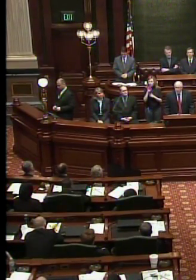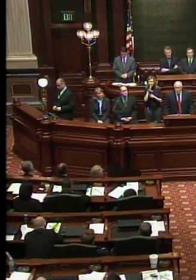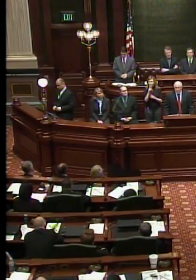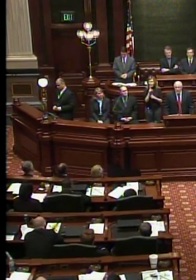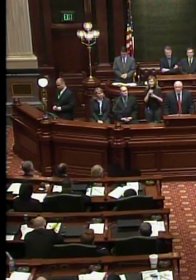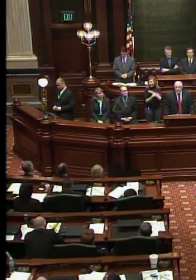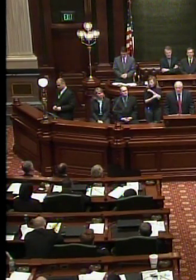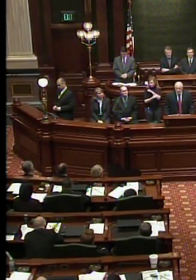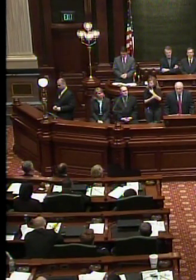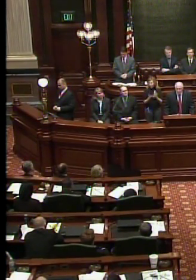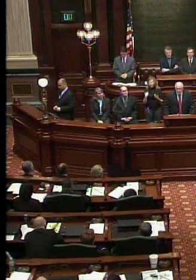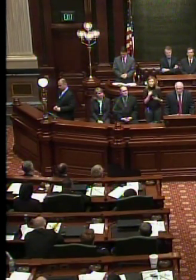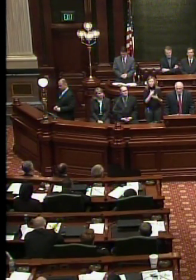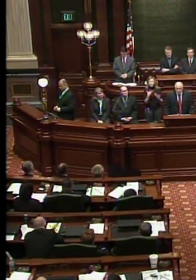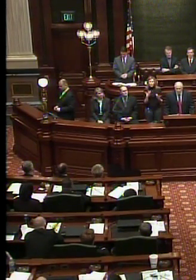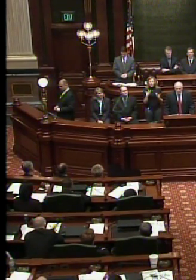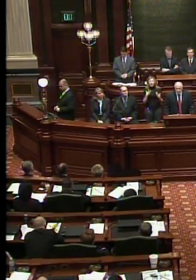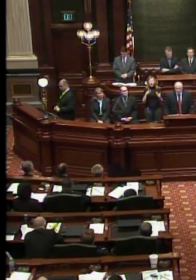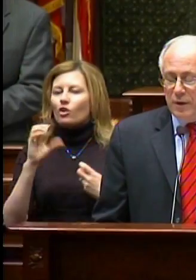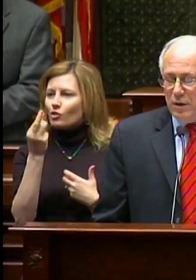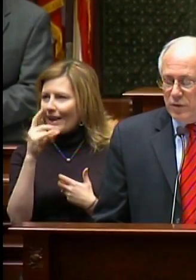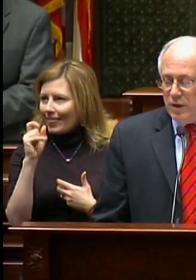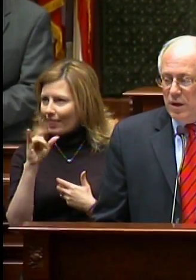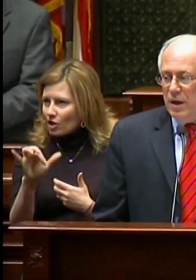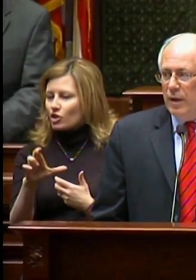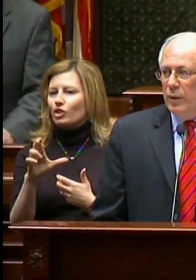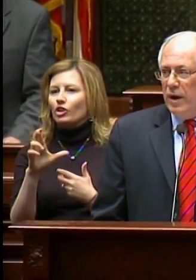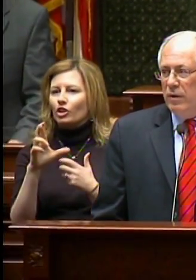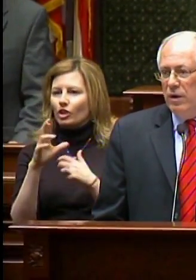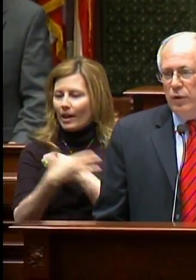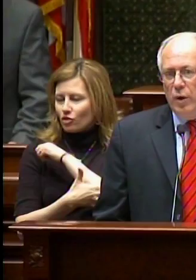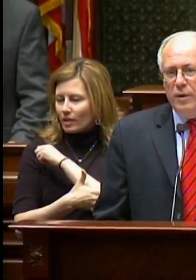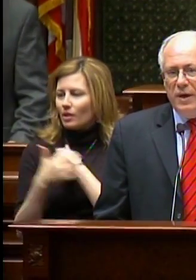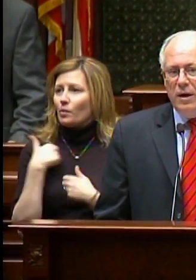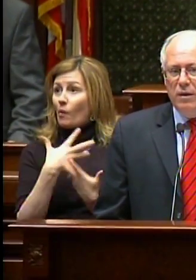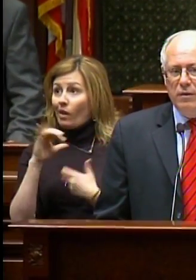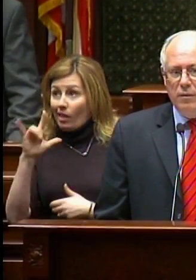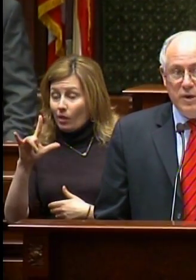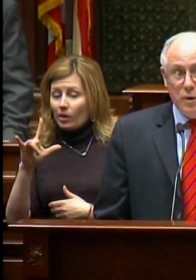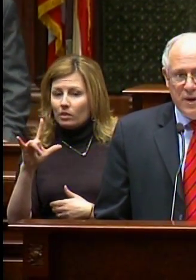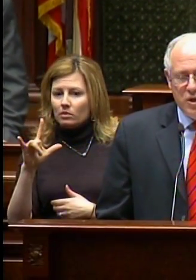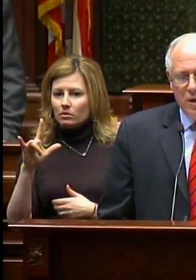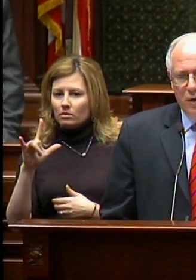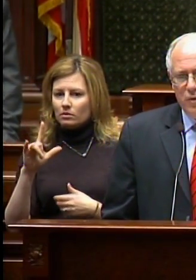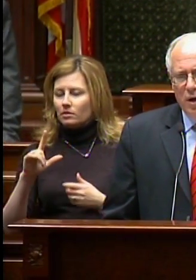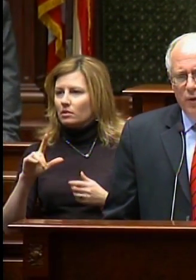Illinois to be Fiat-Chrysler country and we want Illinois to be Mitsubishi country, our